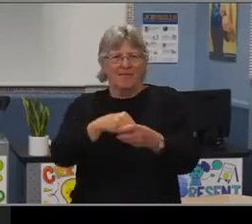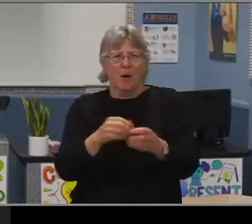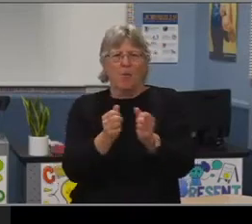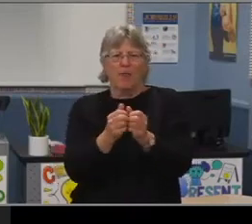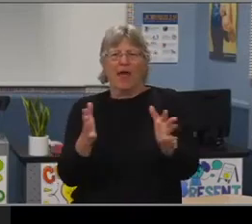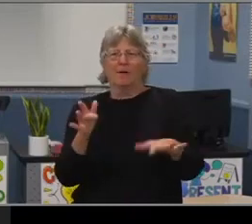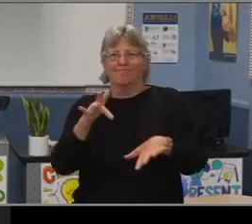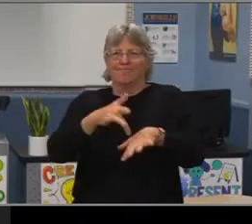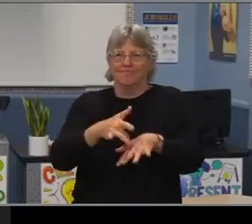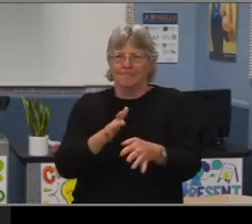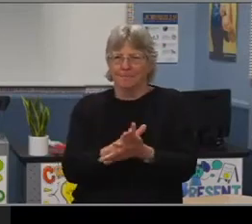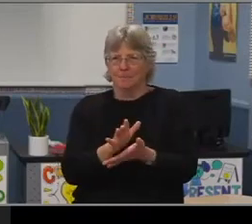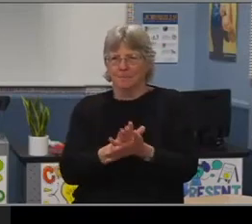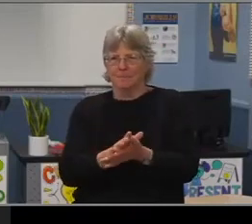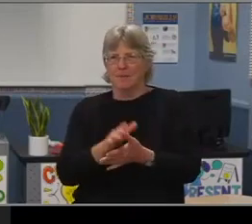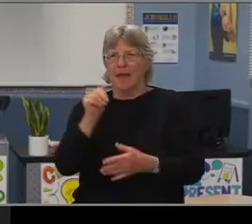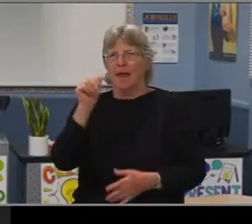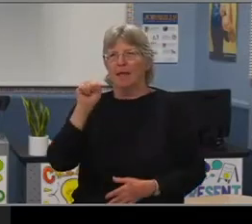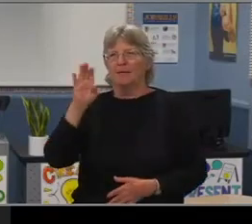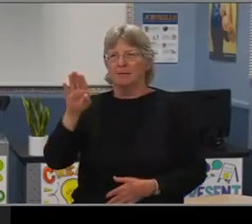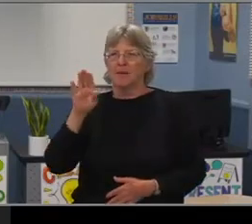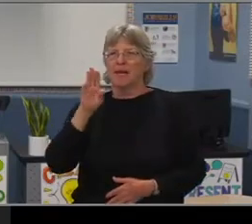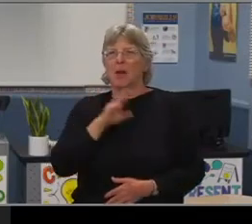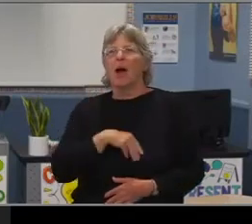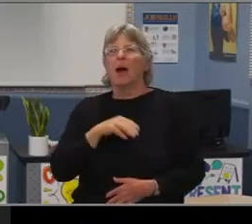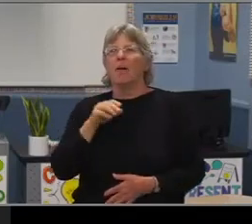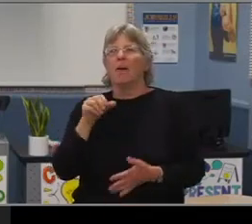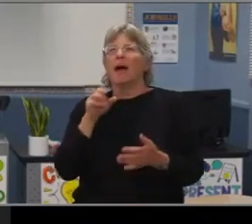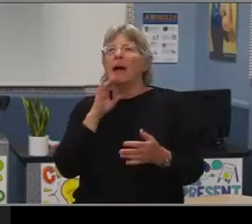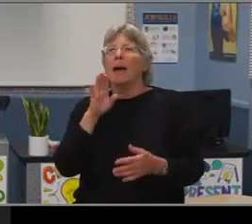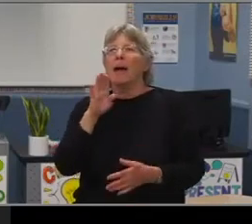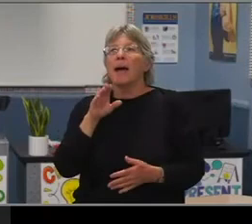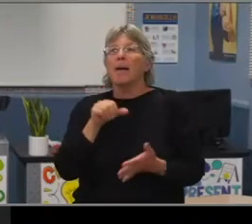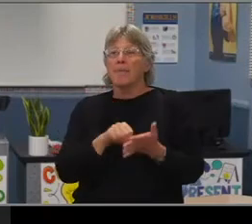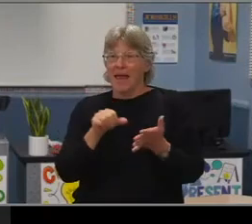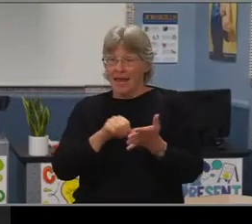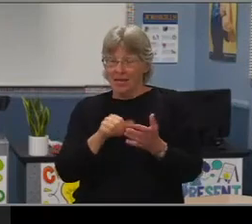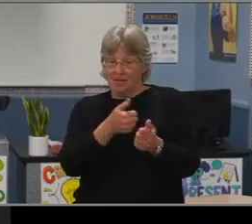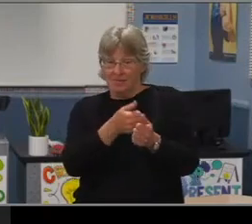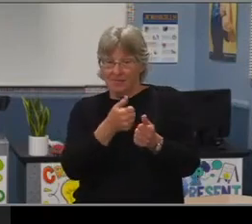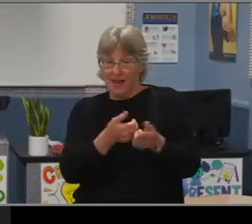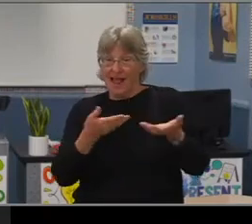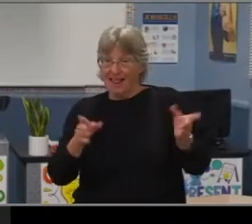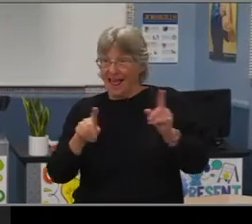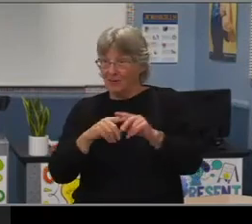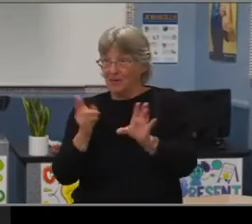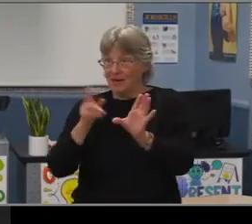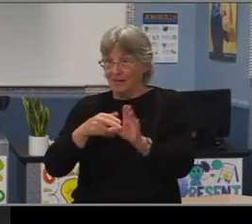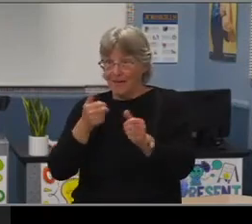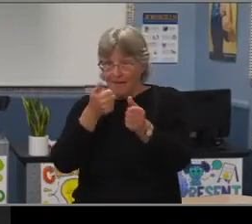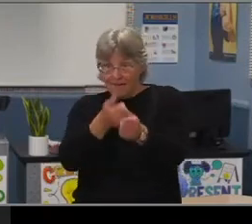Our ASB Instagram page highlights the lovely photos of student participants, which allows the students who are following the page to meet new Cabrillo students